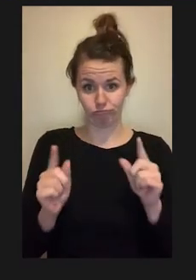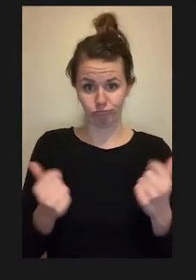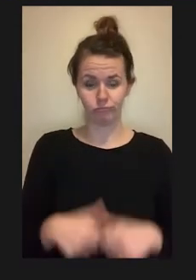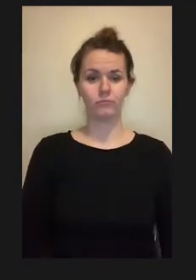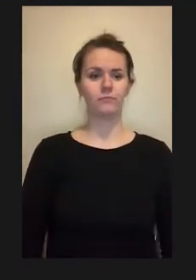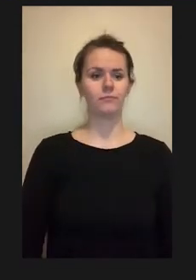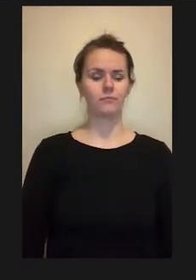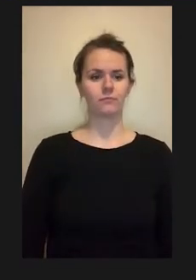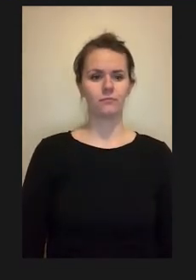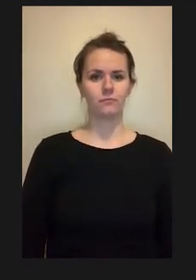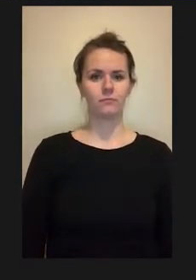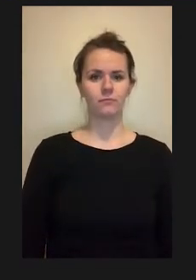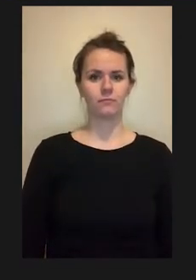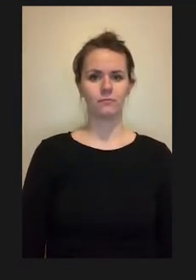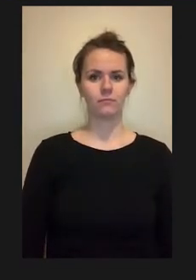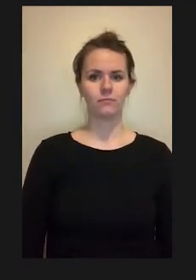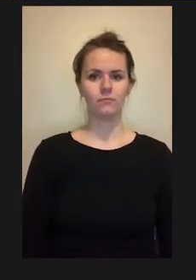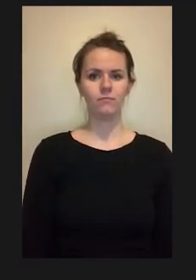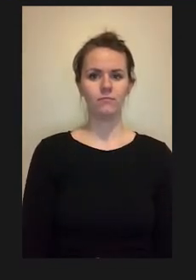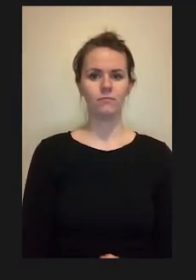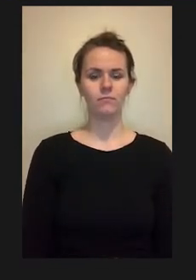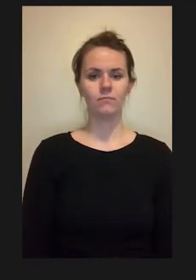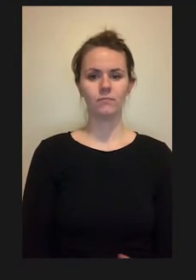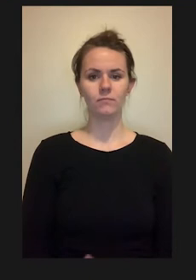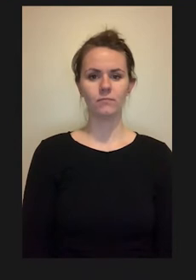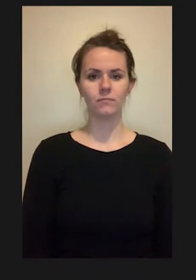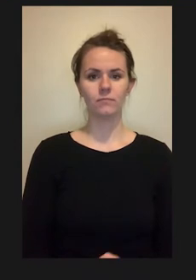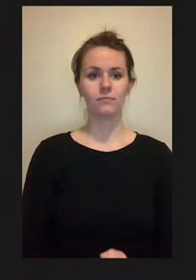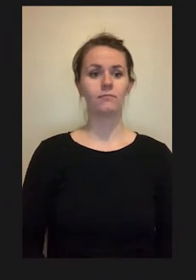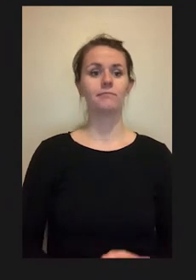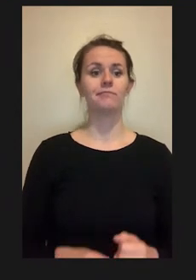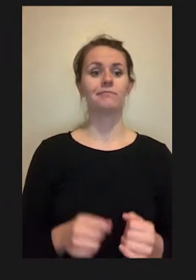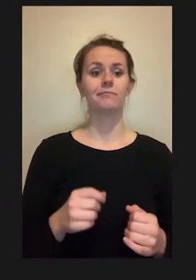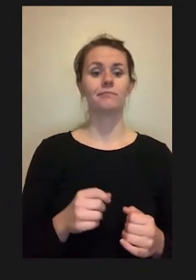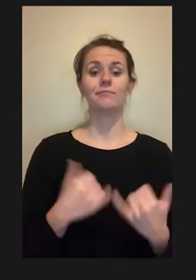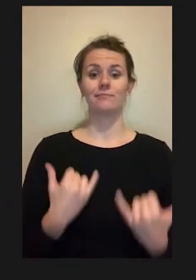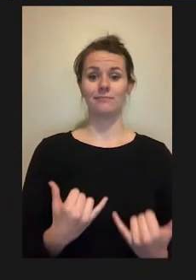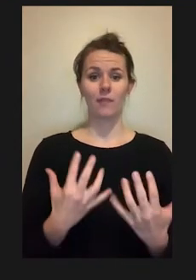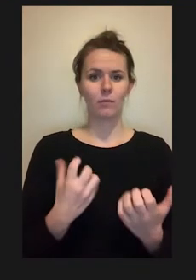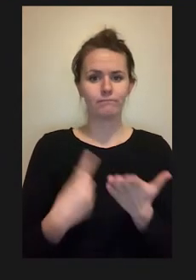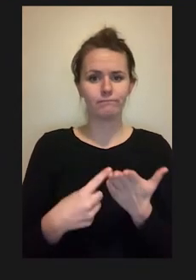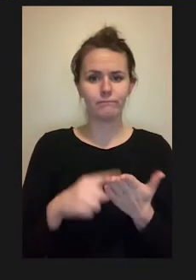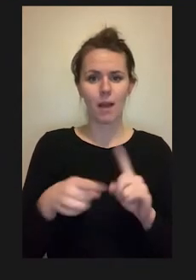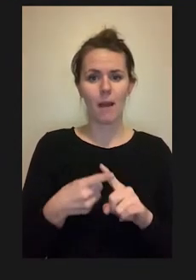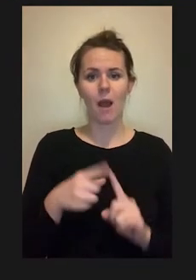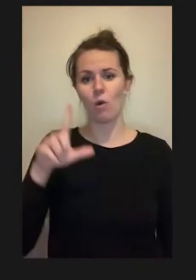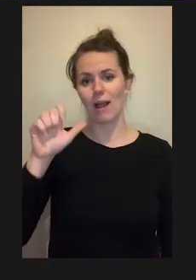Last I'll be talking about lab instruments. Every physical, every wet lab has an